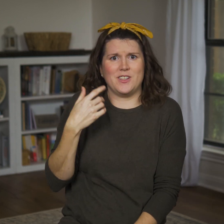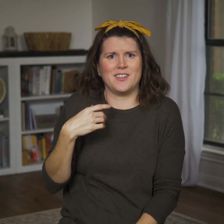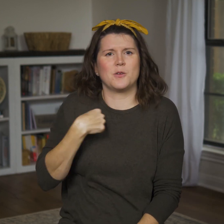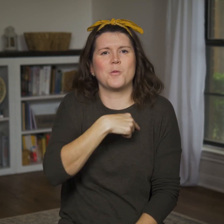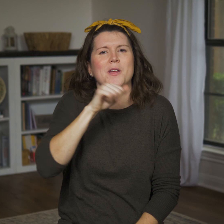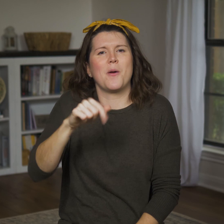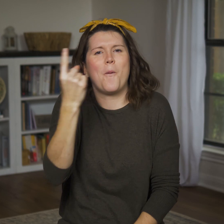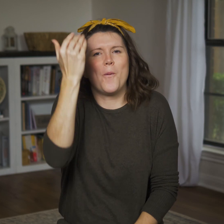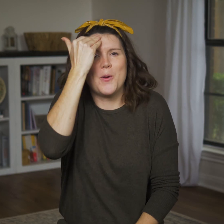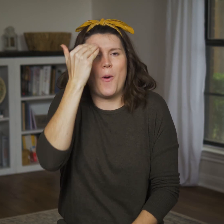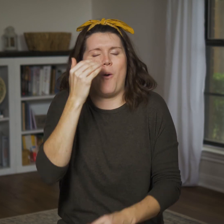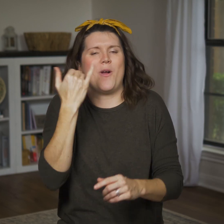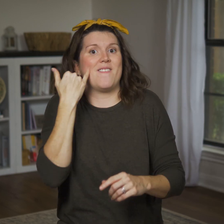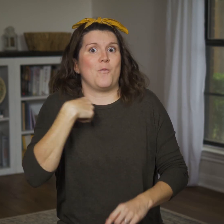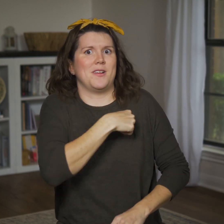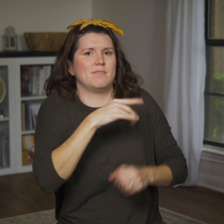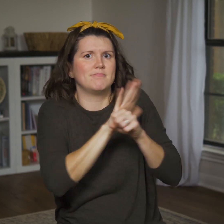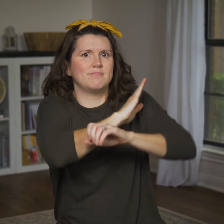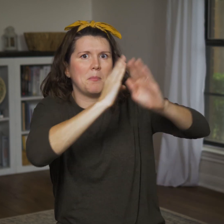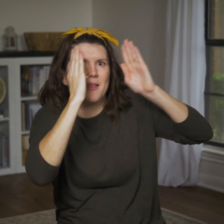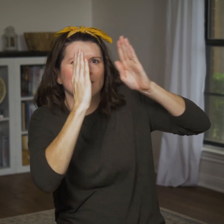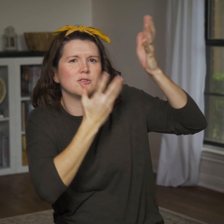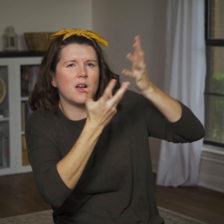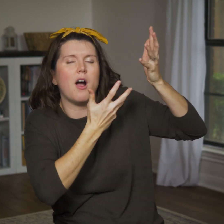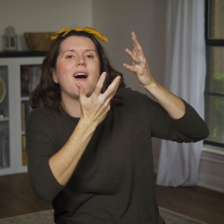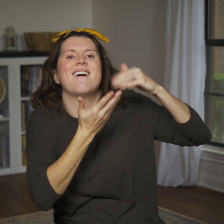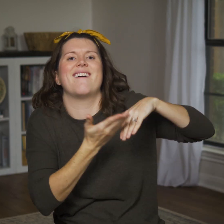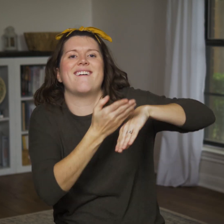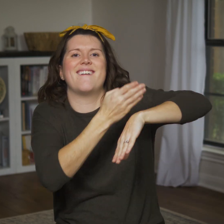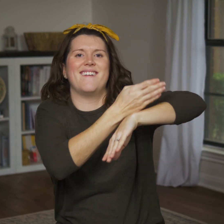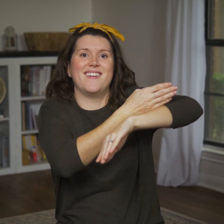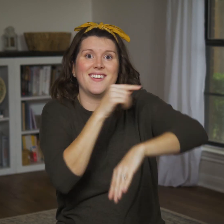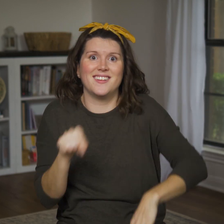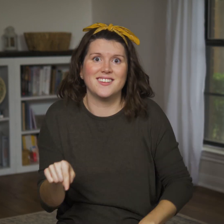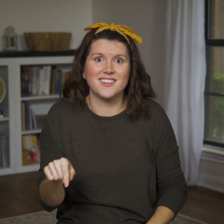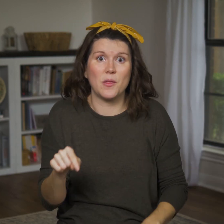and we can only know what we pay attention to.